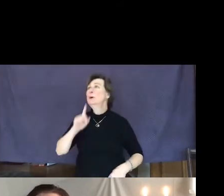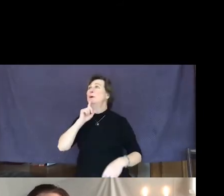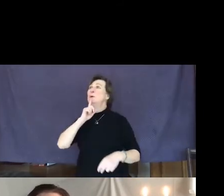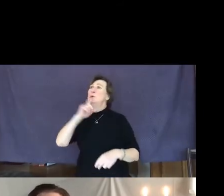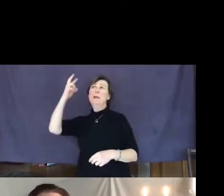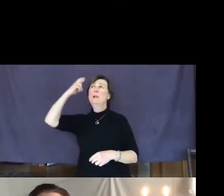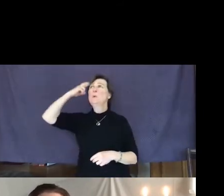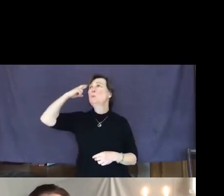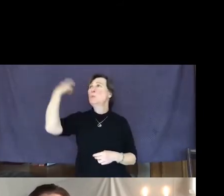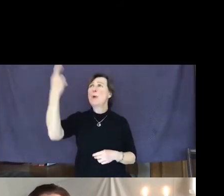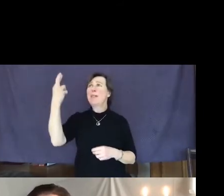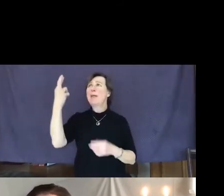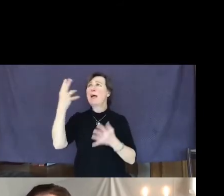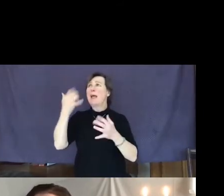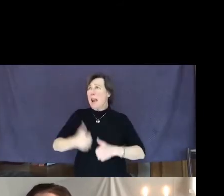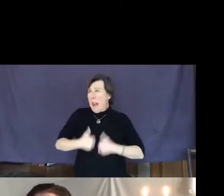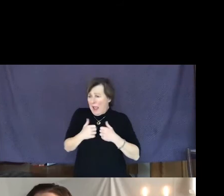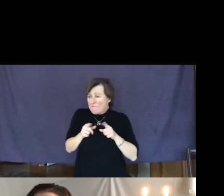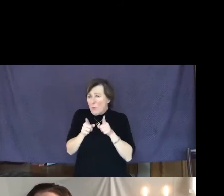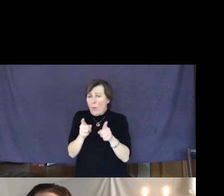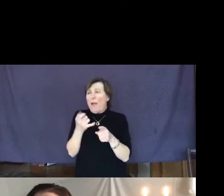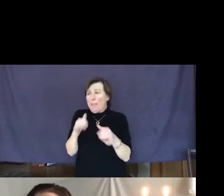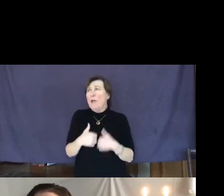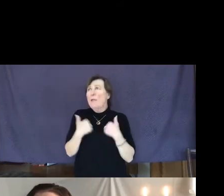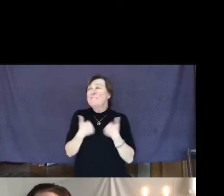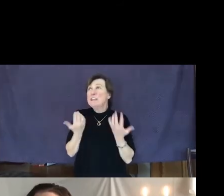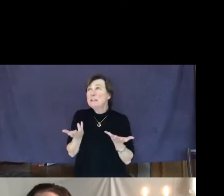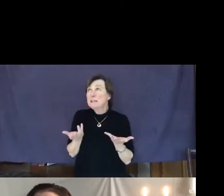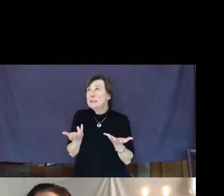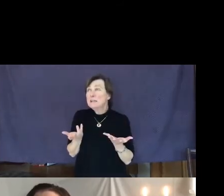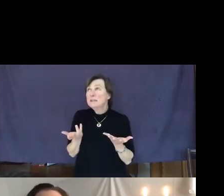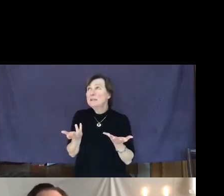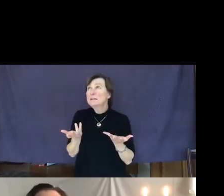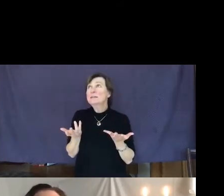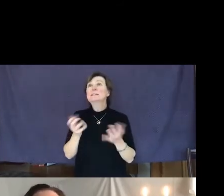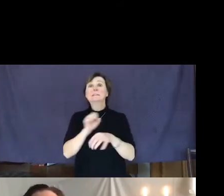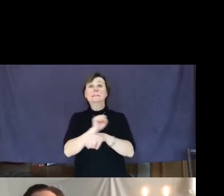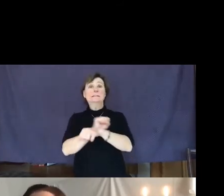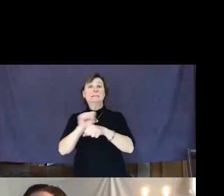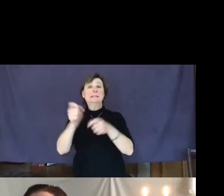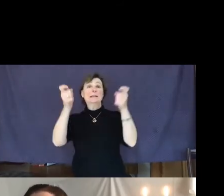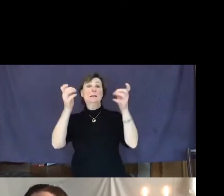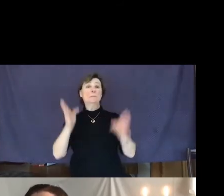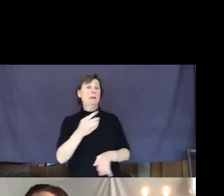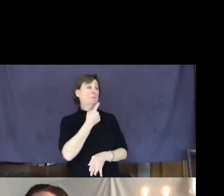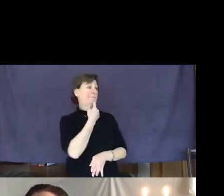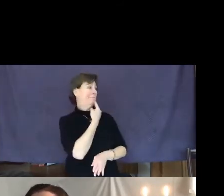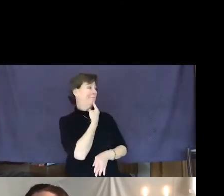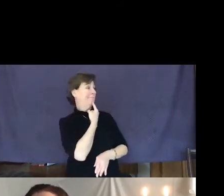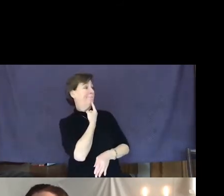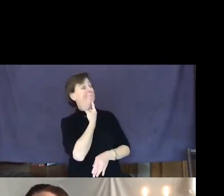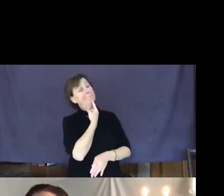while they live it?" The Stage Manager replies,